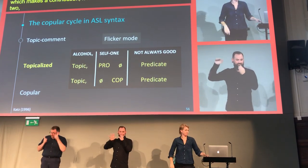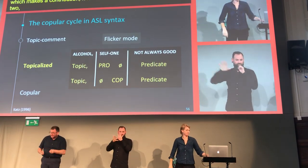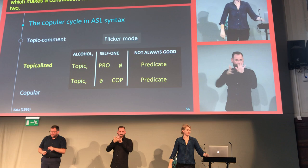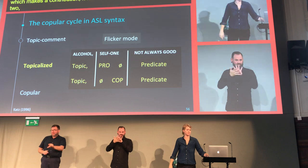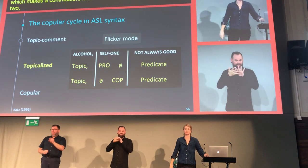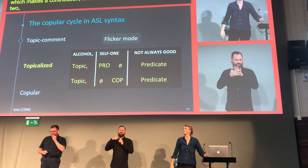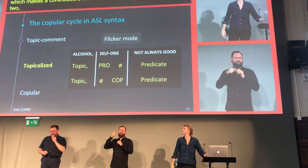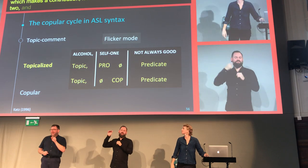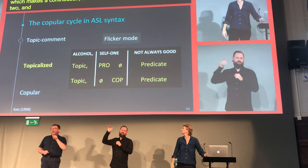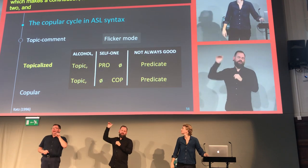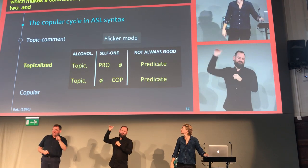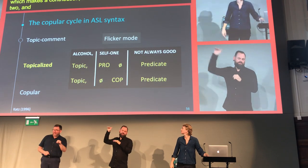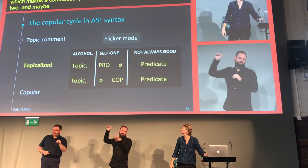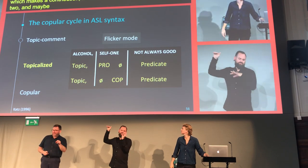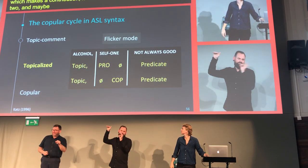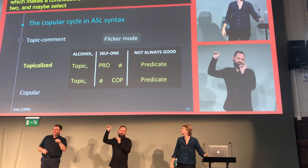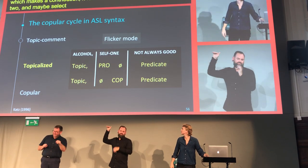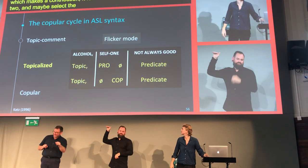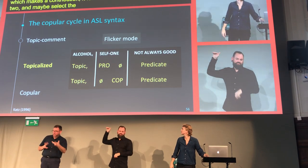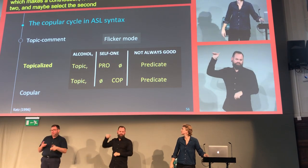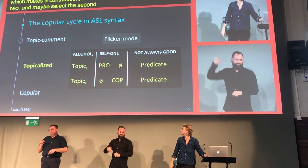which leads to the copula structure.